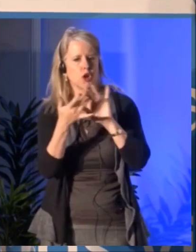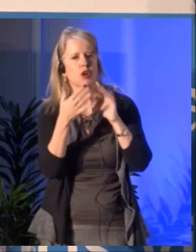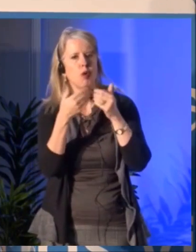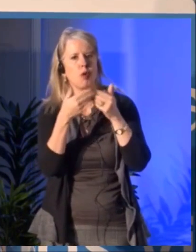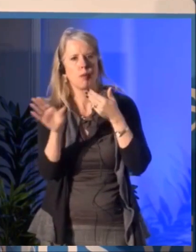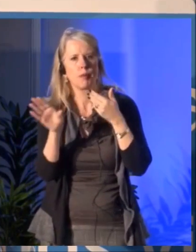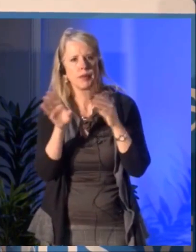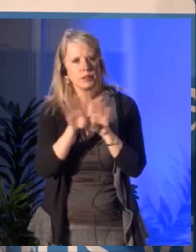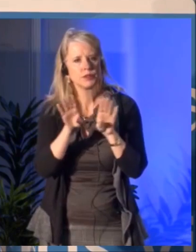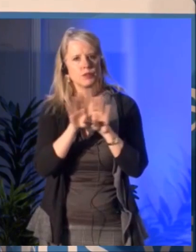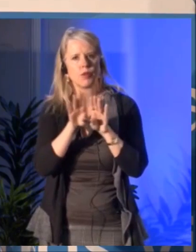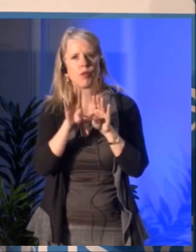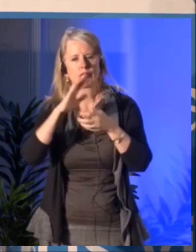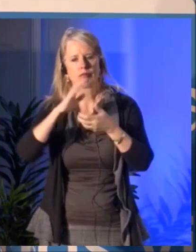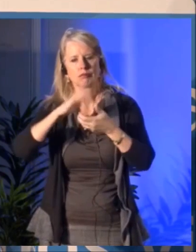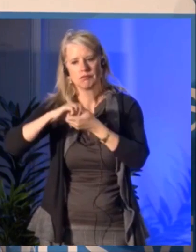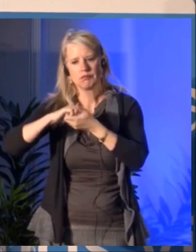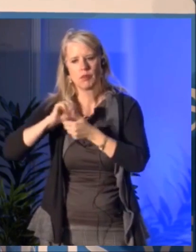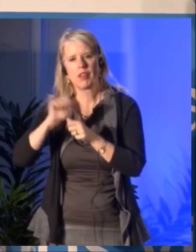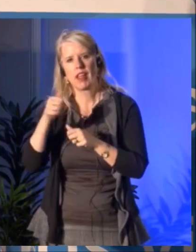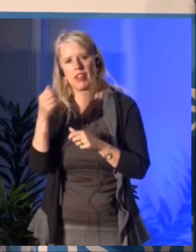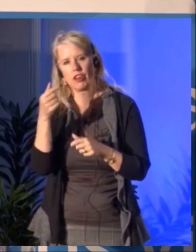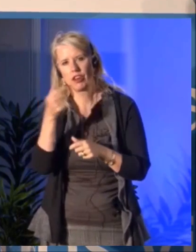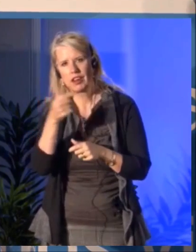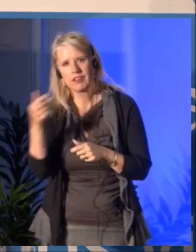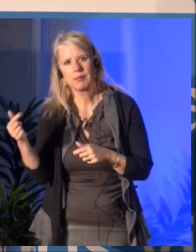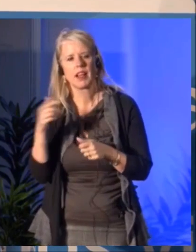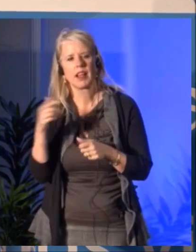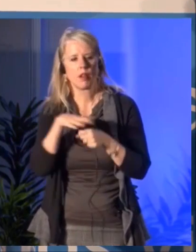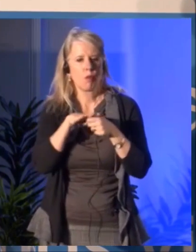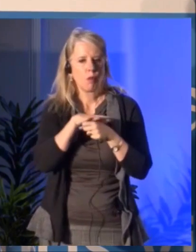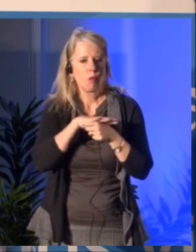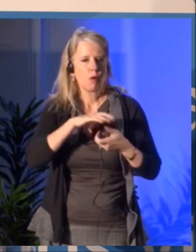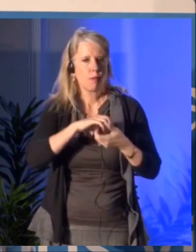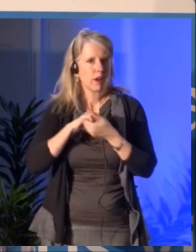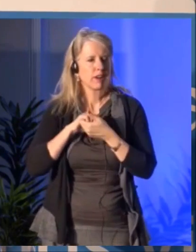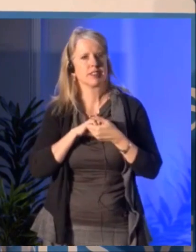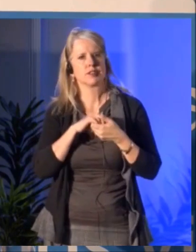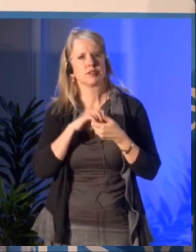making sure that the delegations going abroad will be present